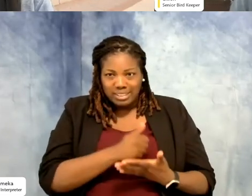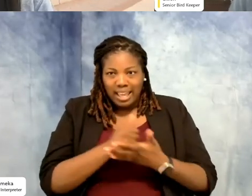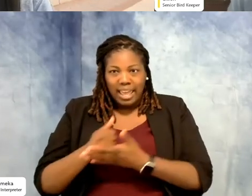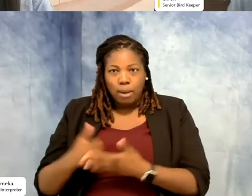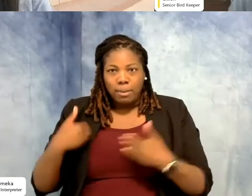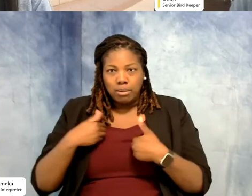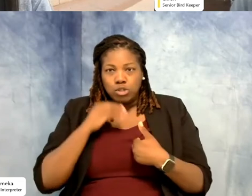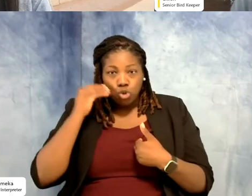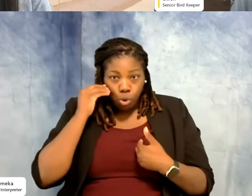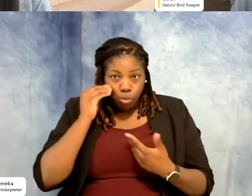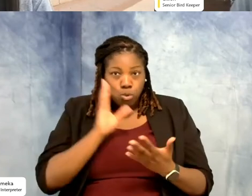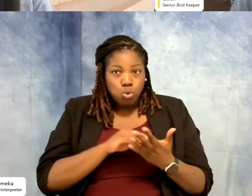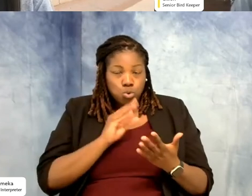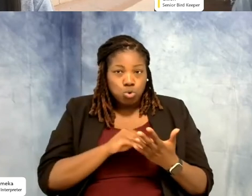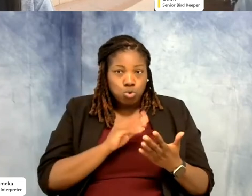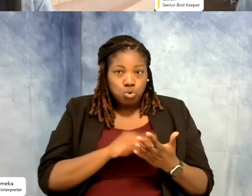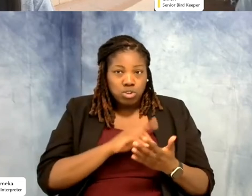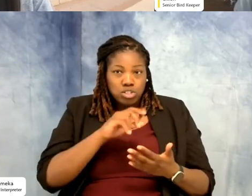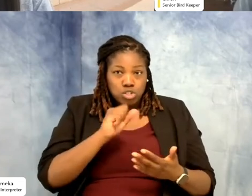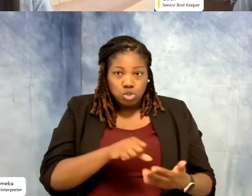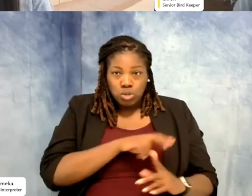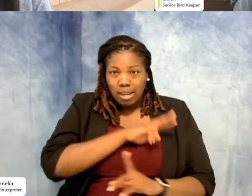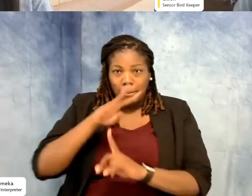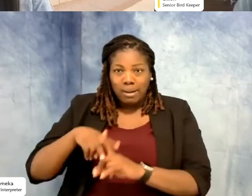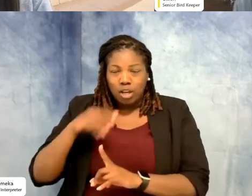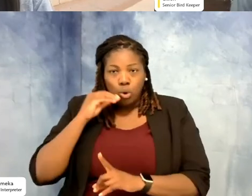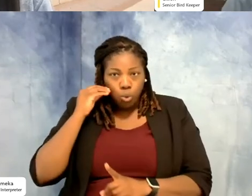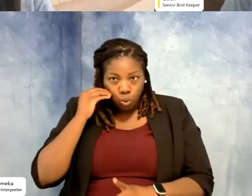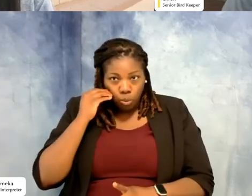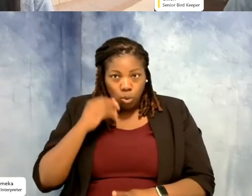the Zoo and I applied at home. I knew that on the parrot it was going to be a lot of enrichment,